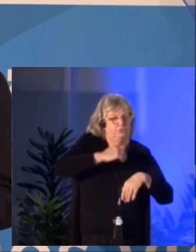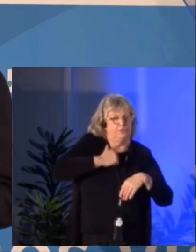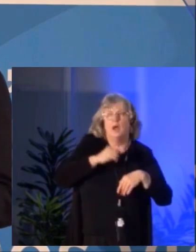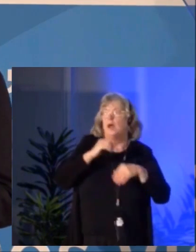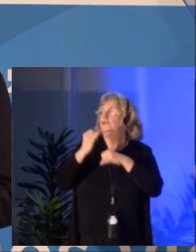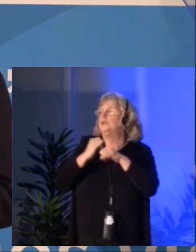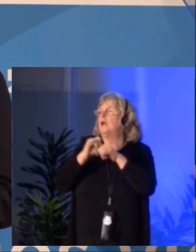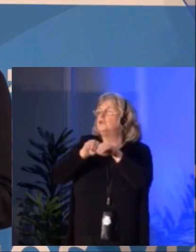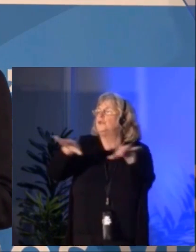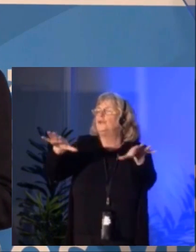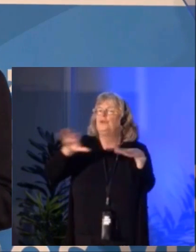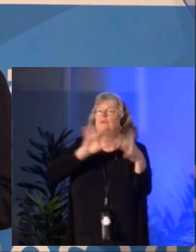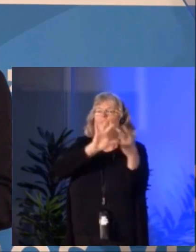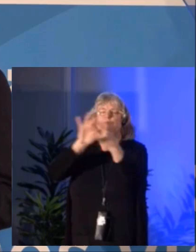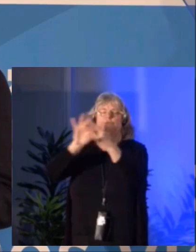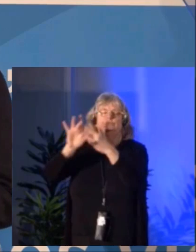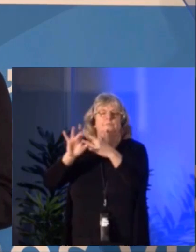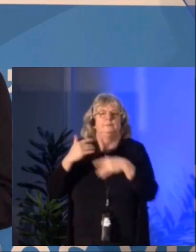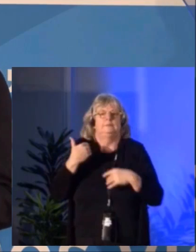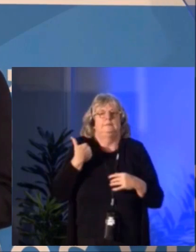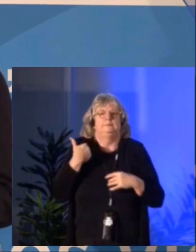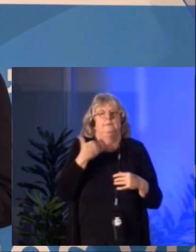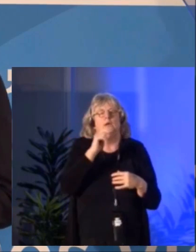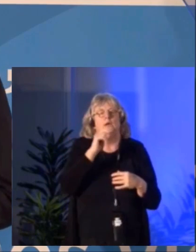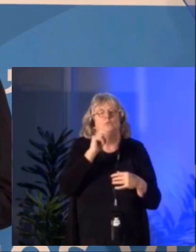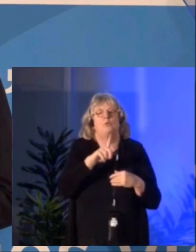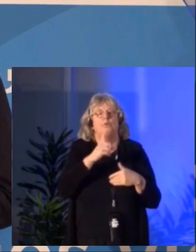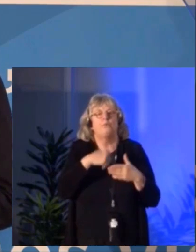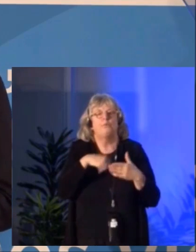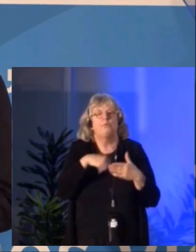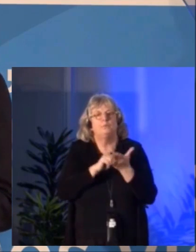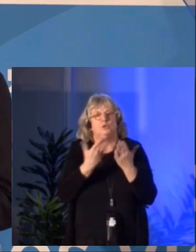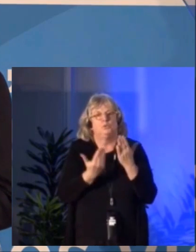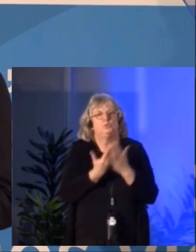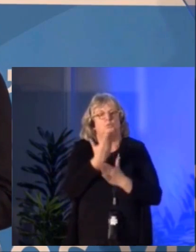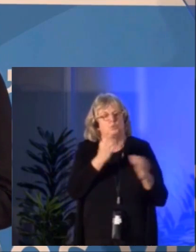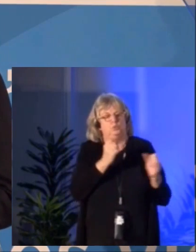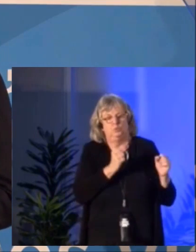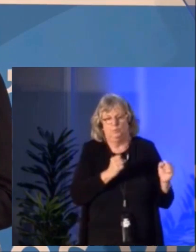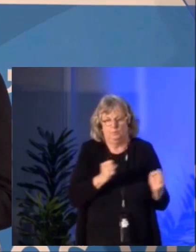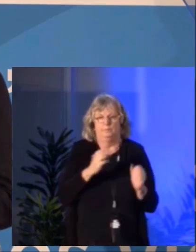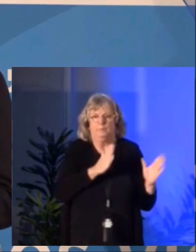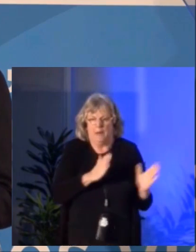international outreach. In April, we published our new strategic plan.